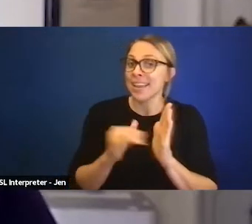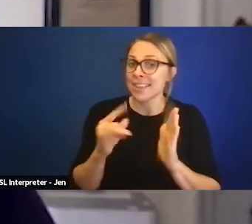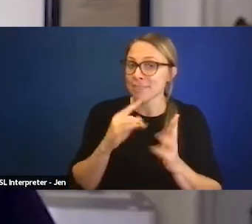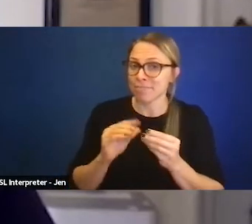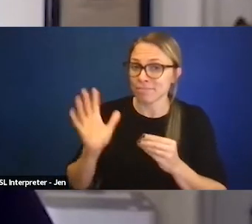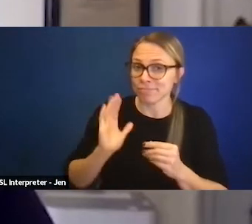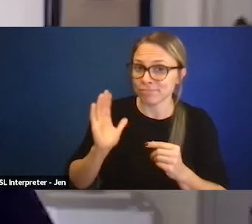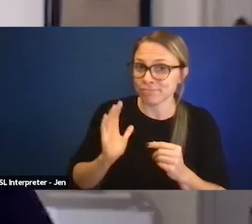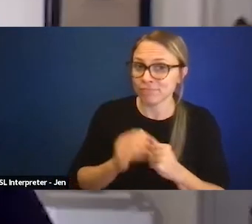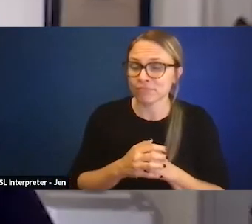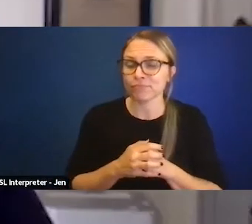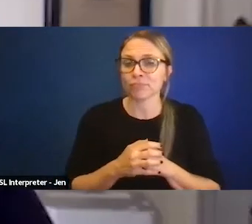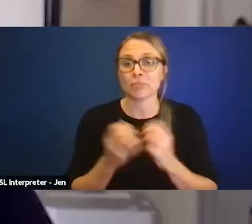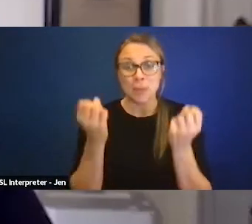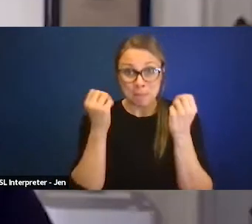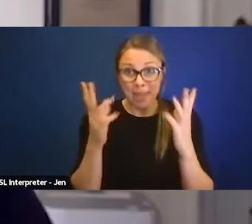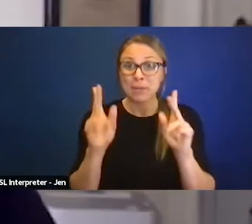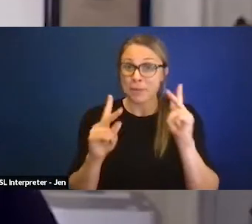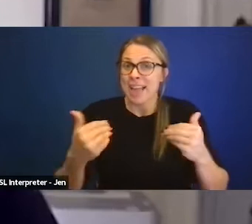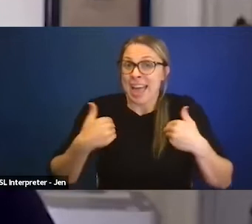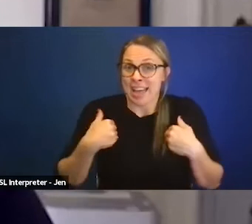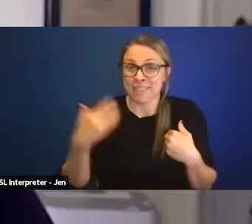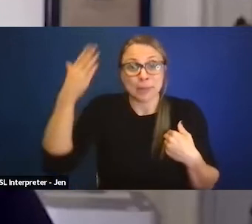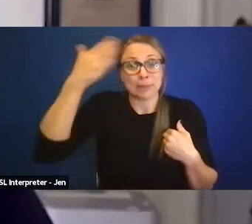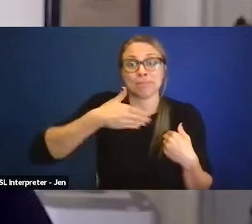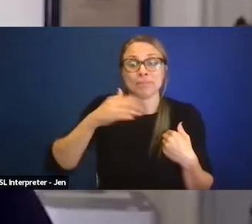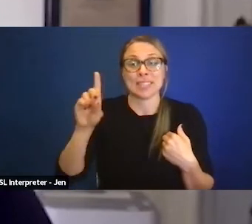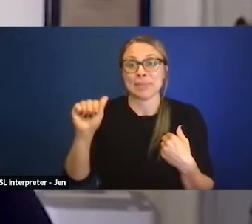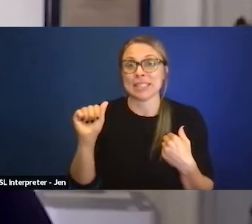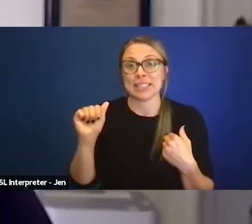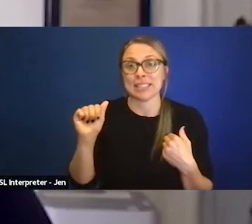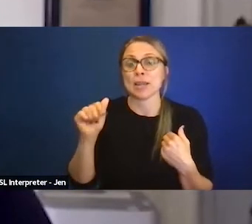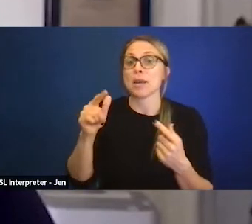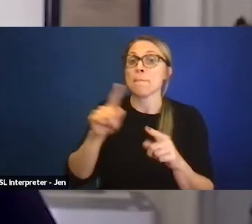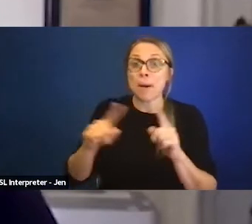many people have invisible disabilities. Because of the stigma of disability,